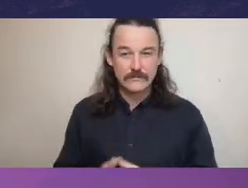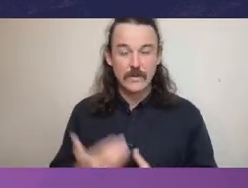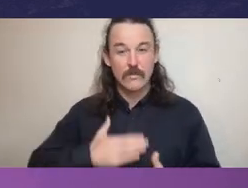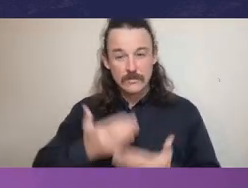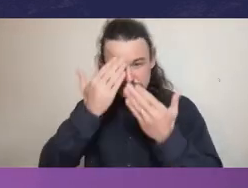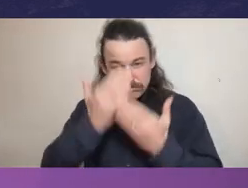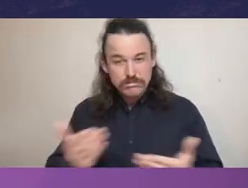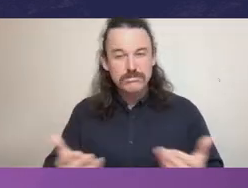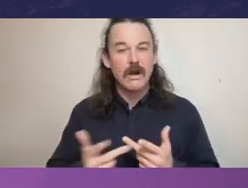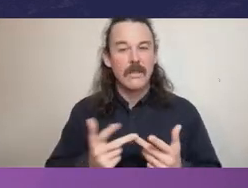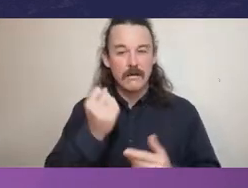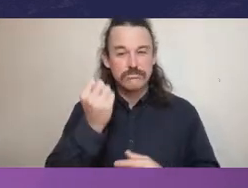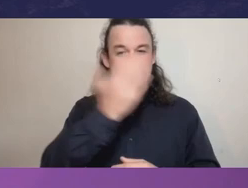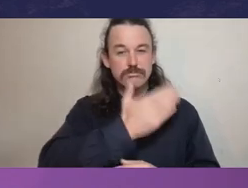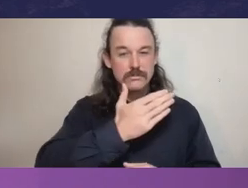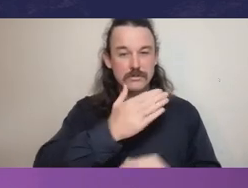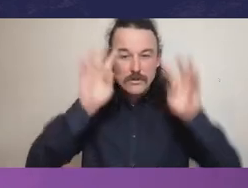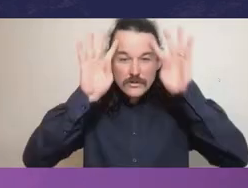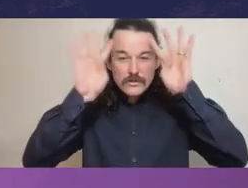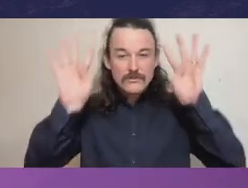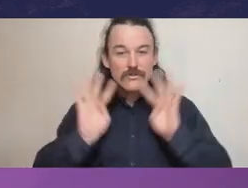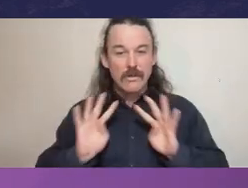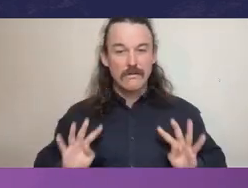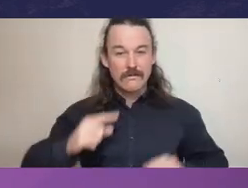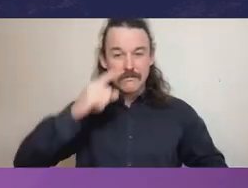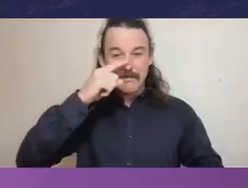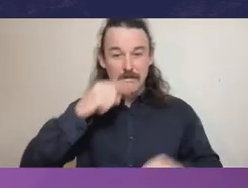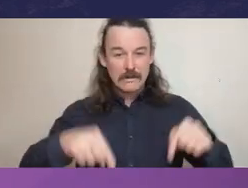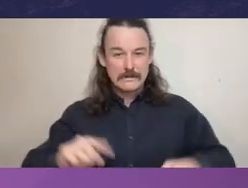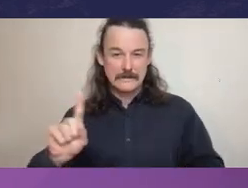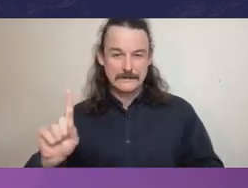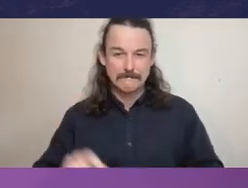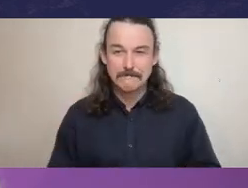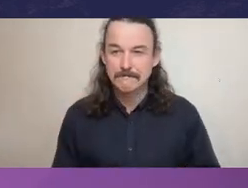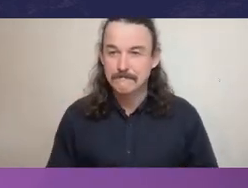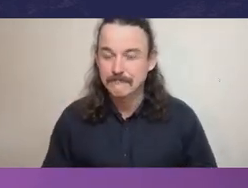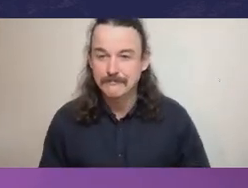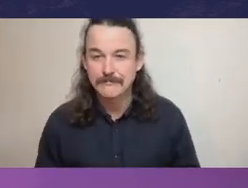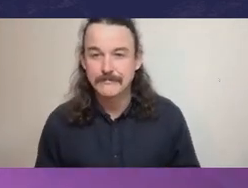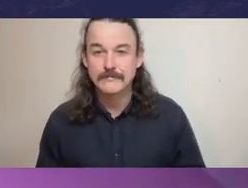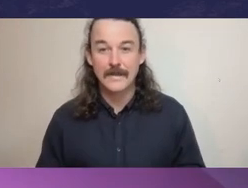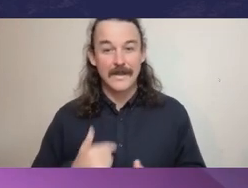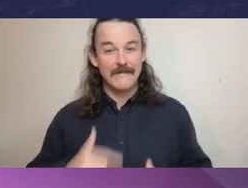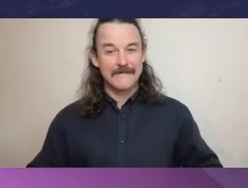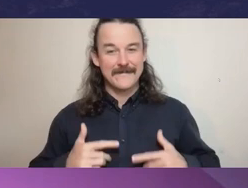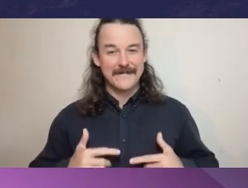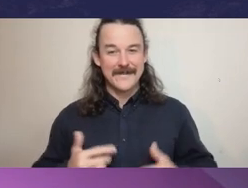Strait Islander attendees present today. I'm so pleased to be joining you today